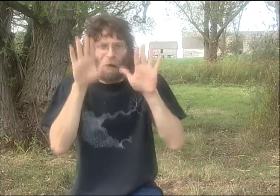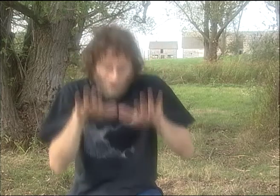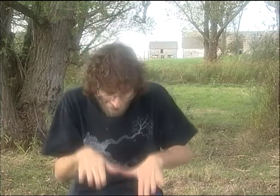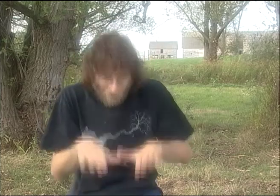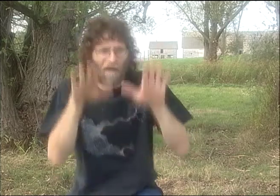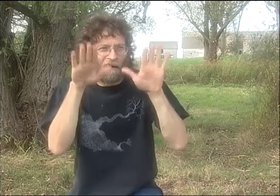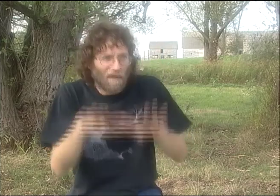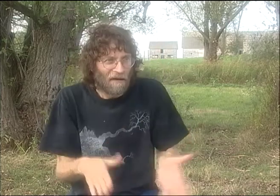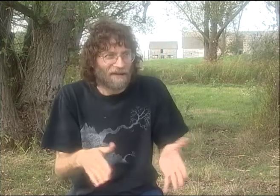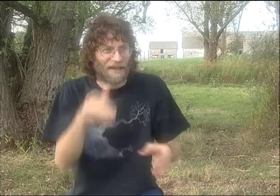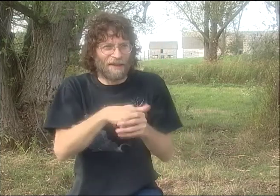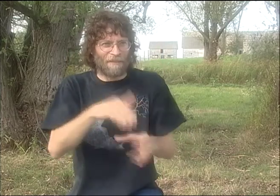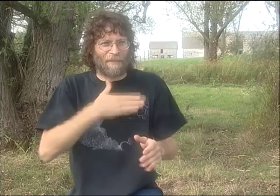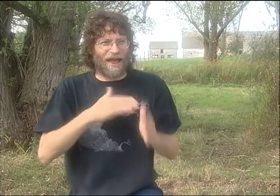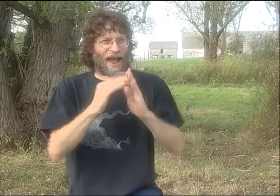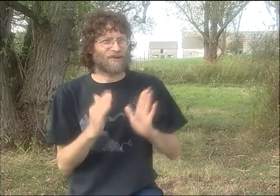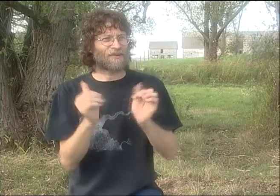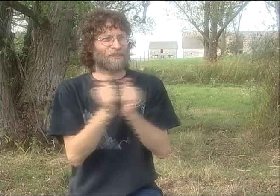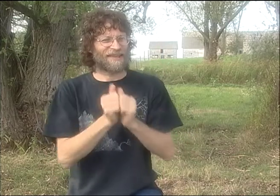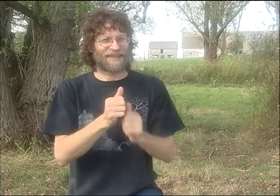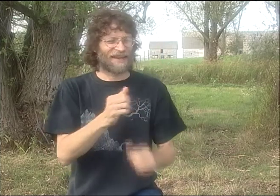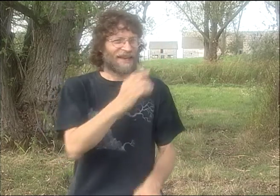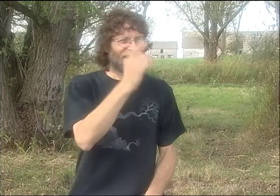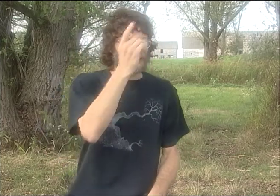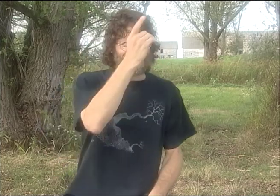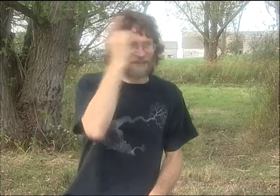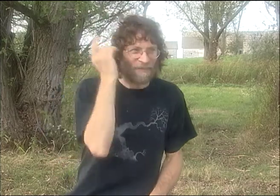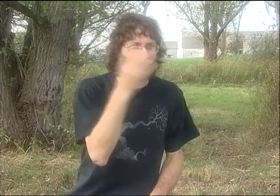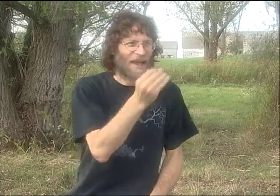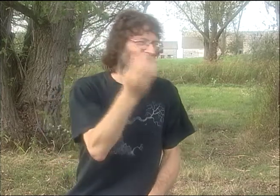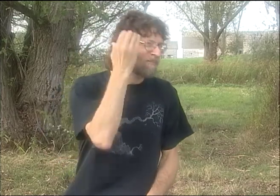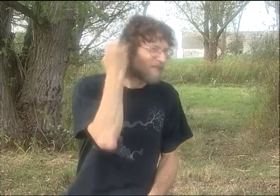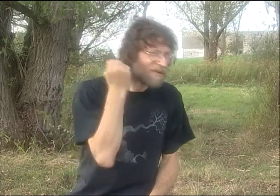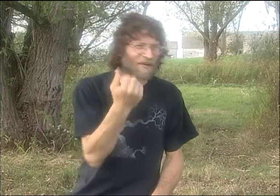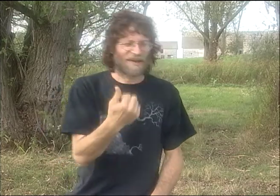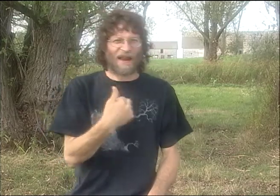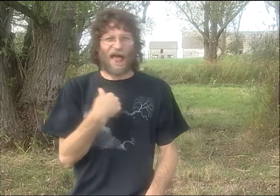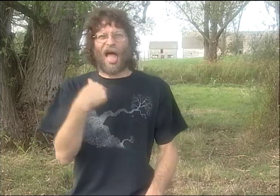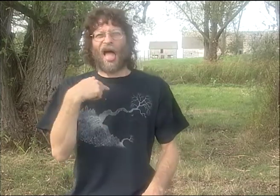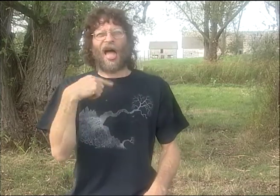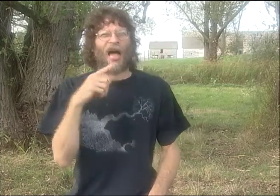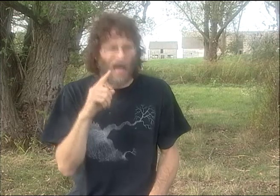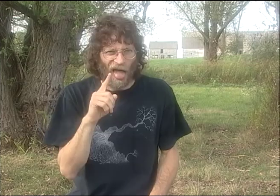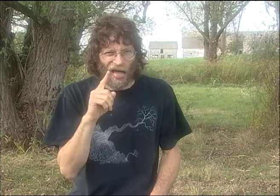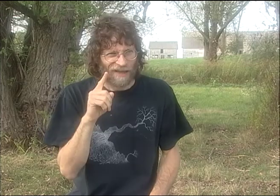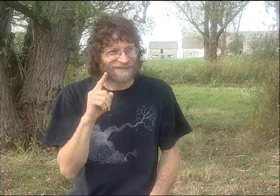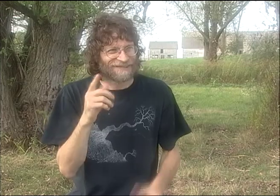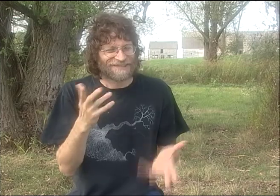AND I KNOW A LOT OF PEOPLE LIKE, YOU KNOW, PATRICK GRAYBILL OR WHATEVER WOULD BE IN THERE, PEOPLE THAT I, YOU KNOW, BOW DOWN TO WITH RESPECT.